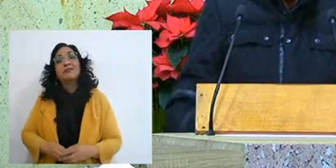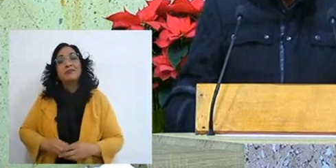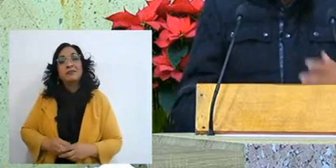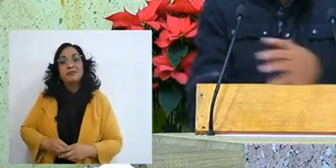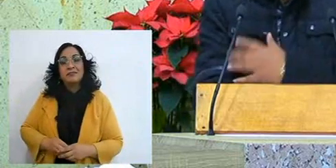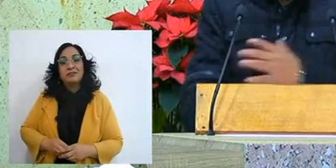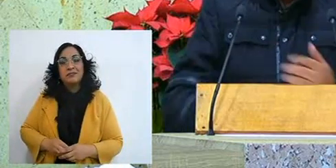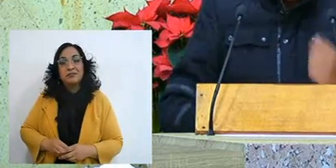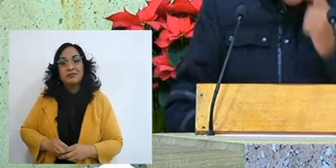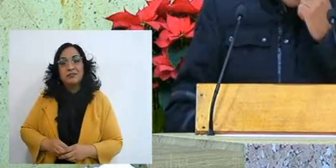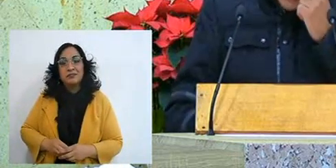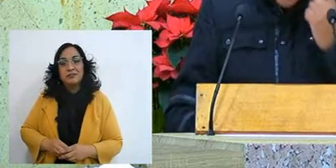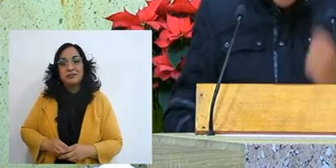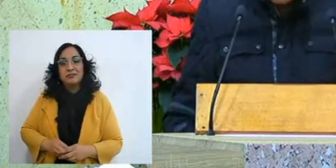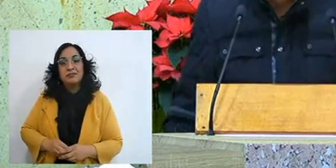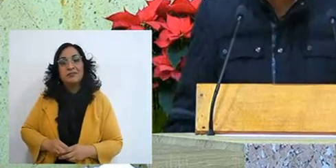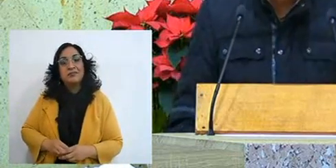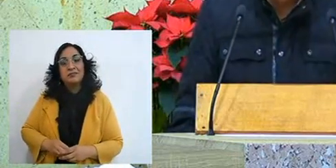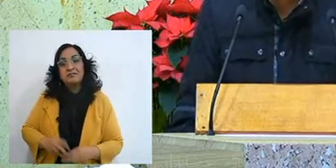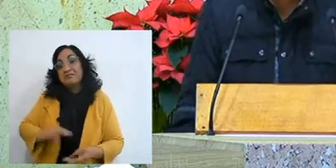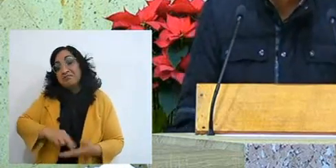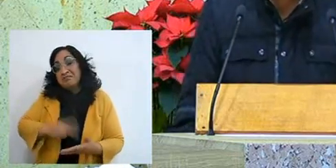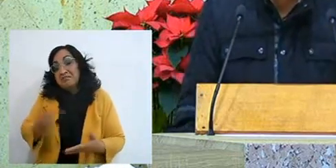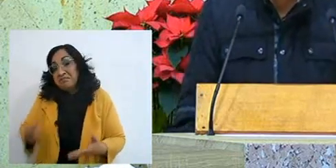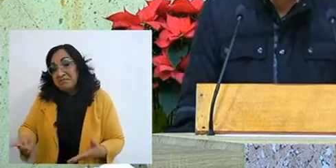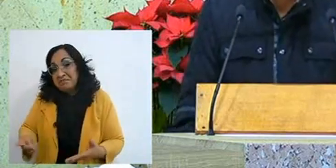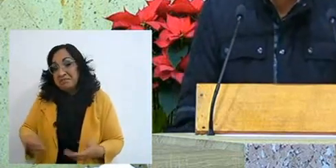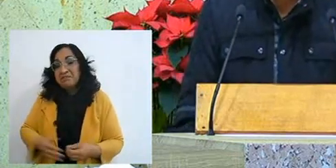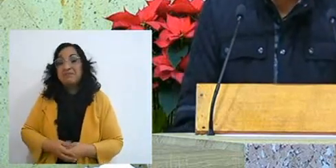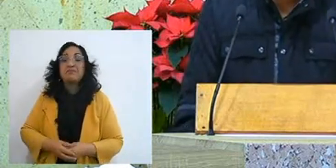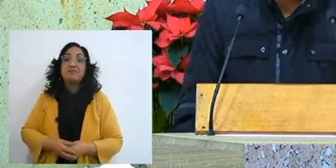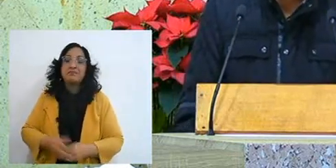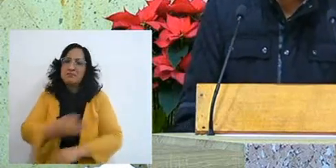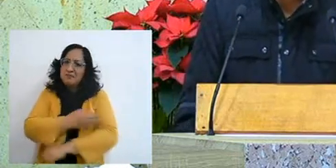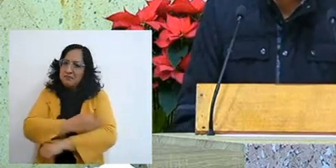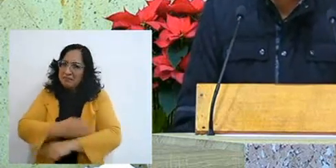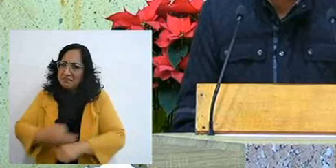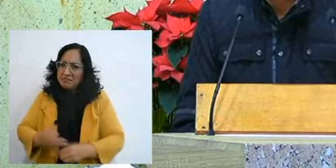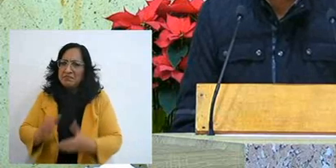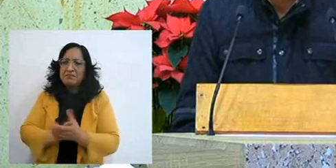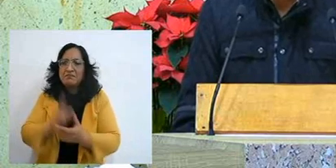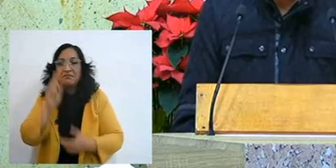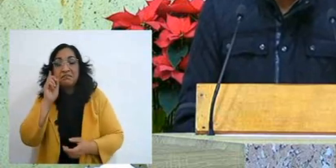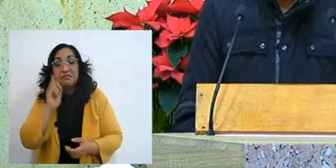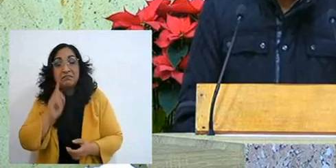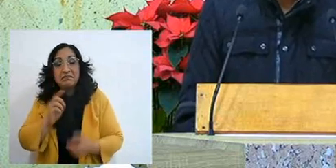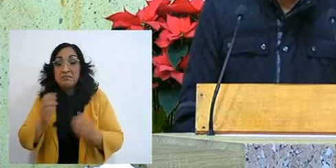they put a cast on him, they immobilized him and well my anger was great with my family, with my wife mainly,